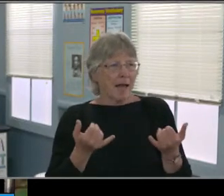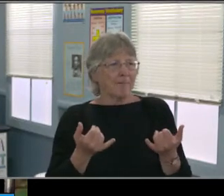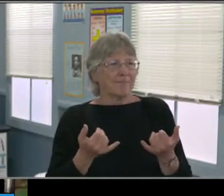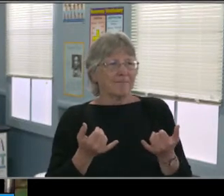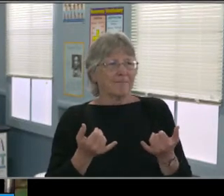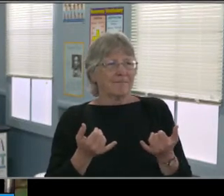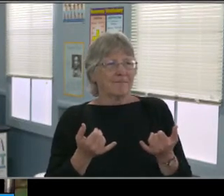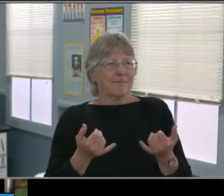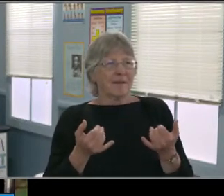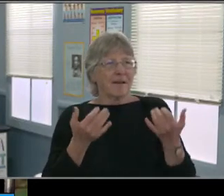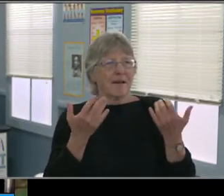So thank you.